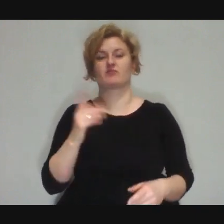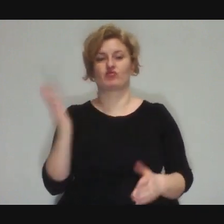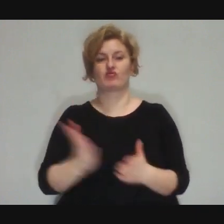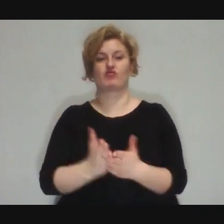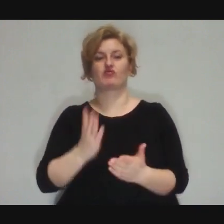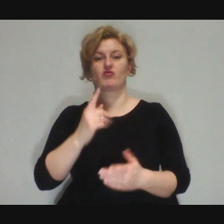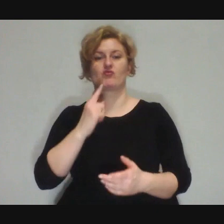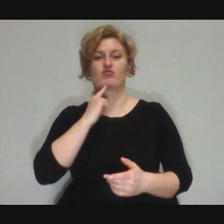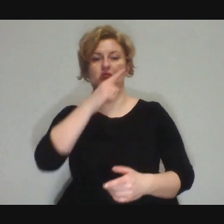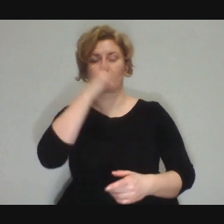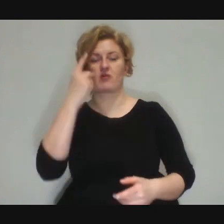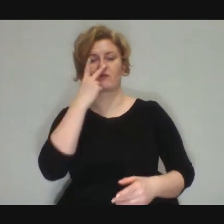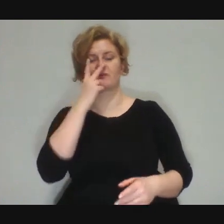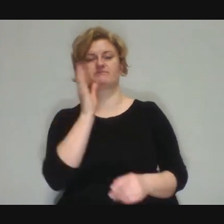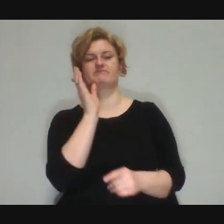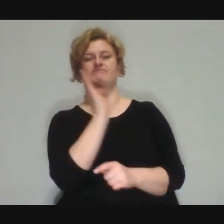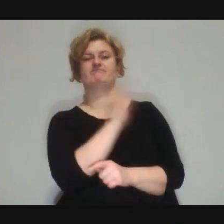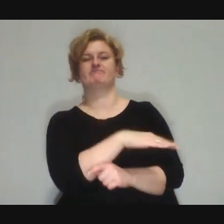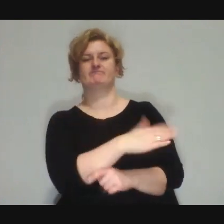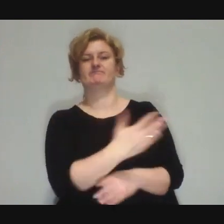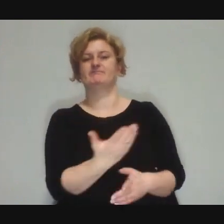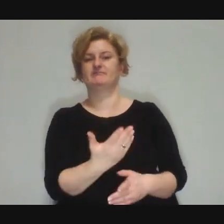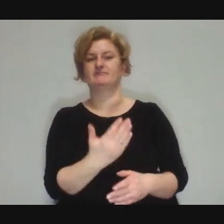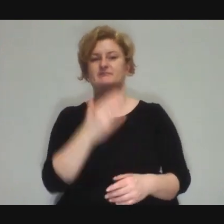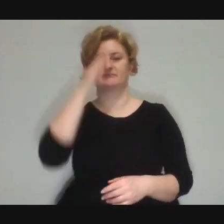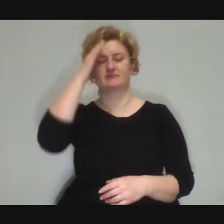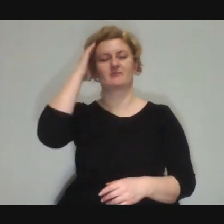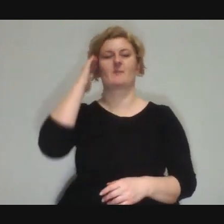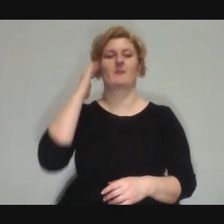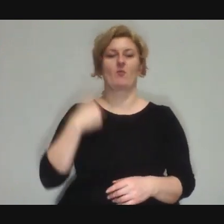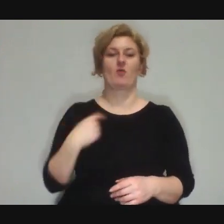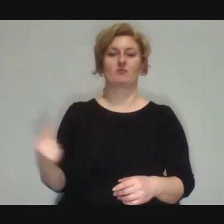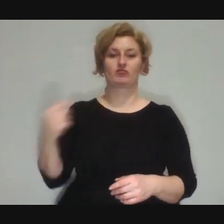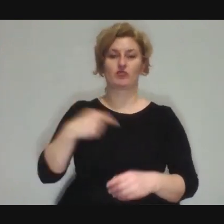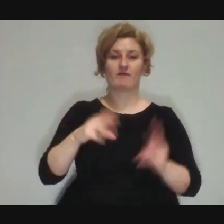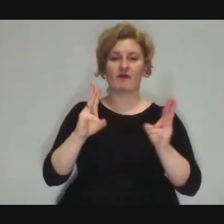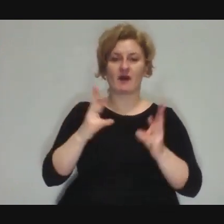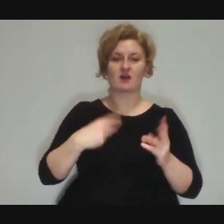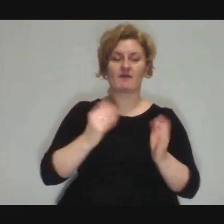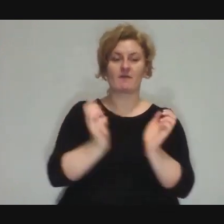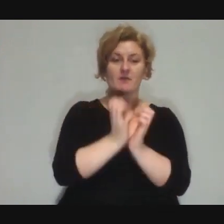start accusing people of being terrible thieves,